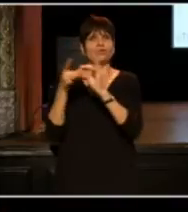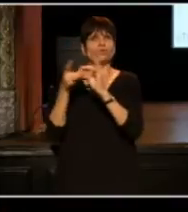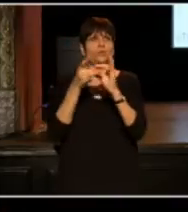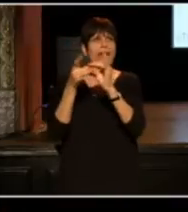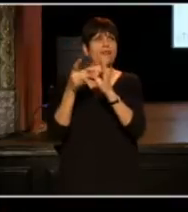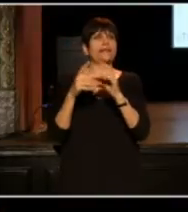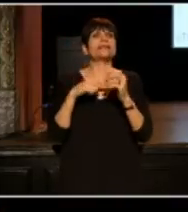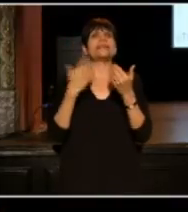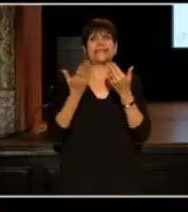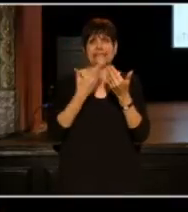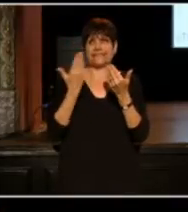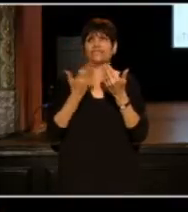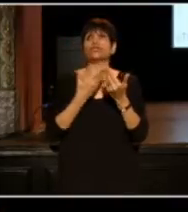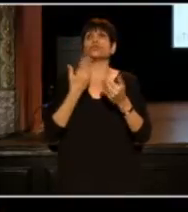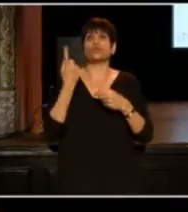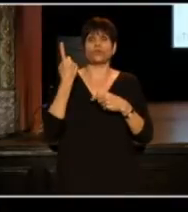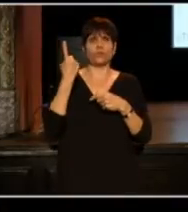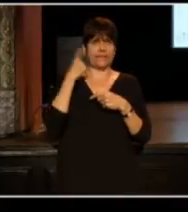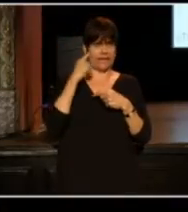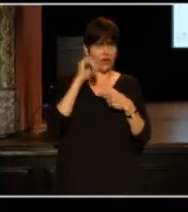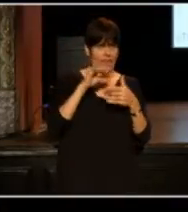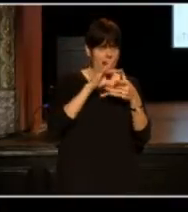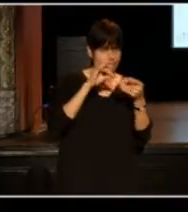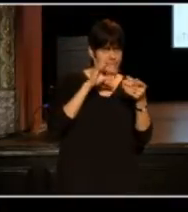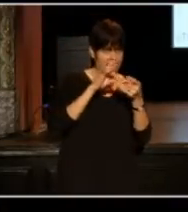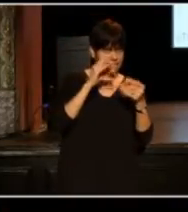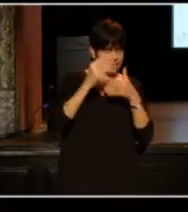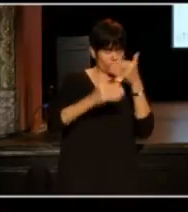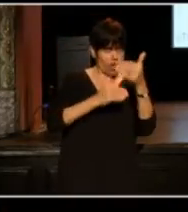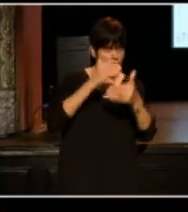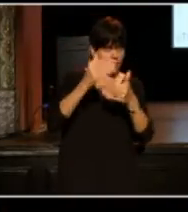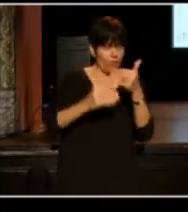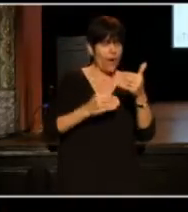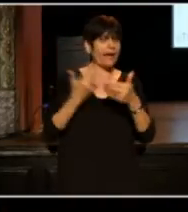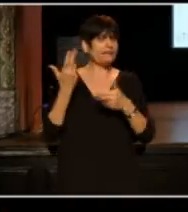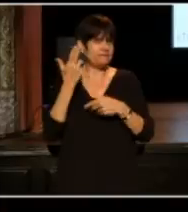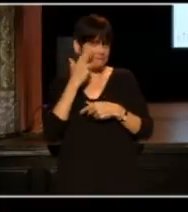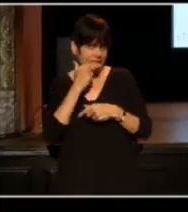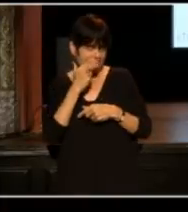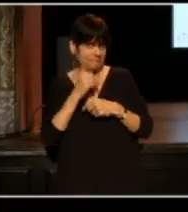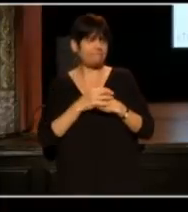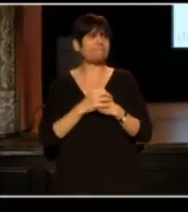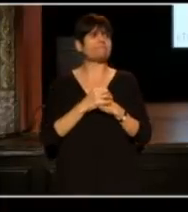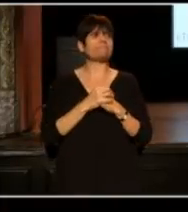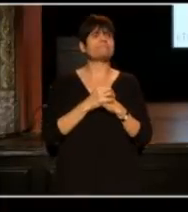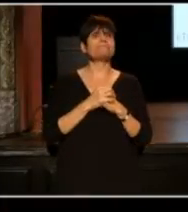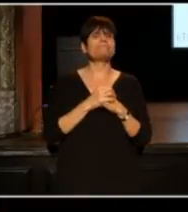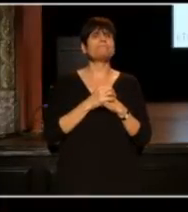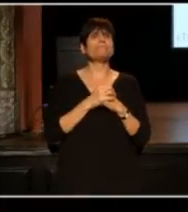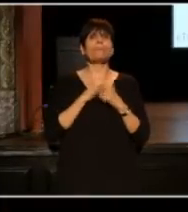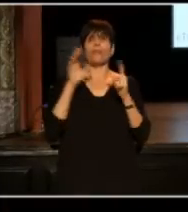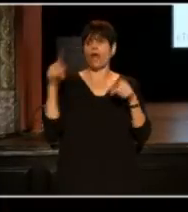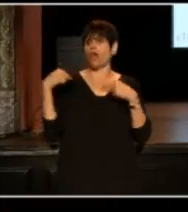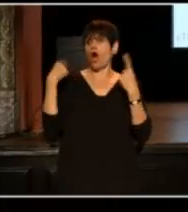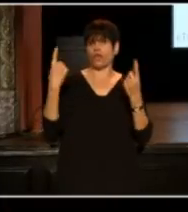Is often easier to hear such a message. Along the way, I've learned a few things.